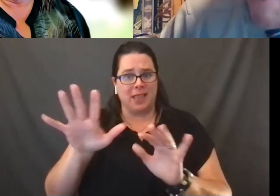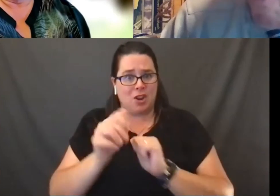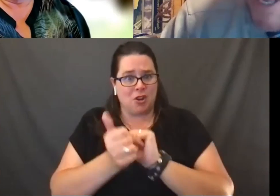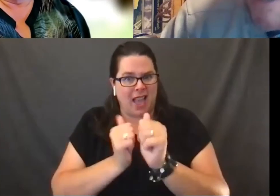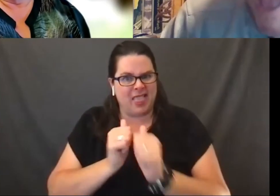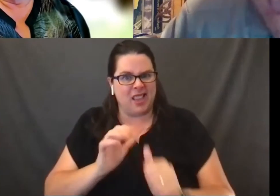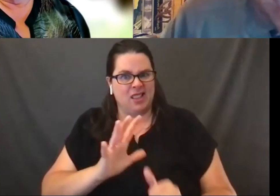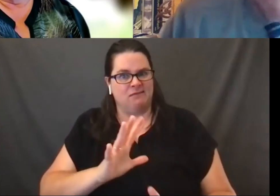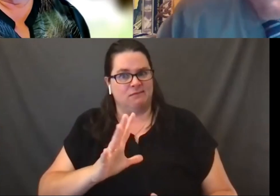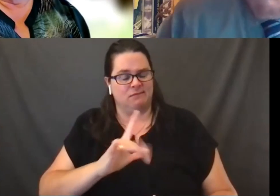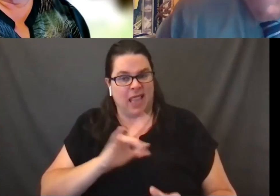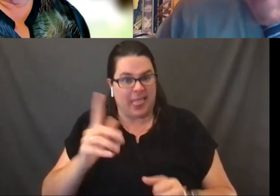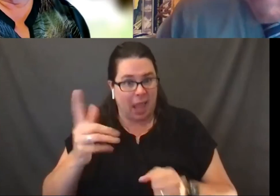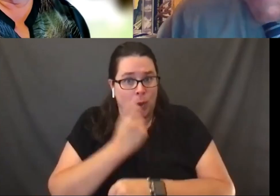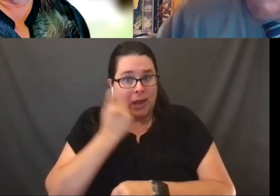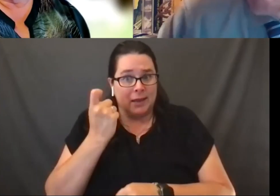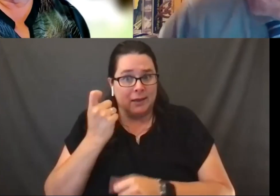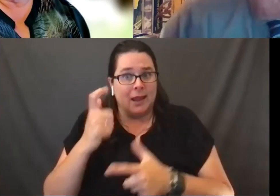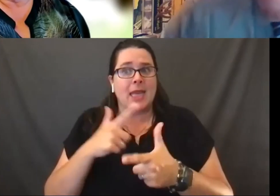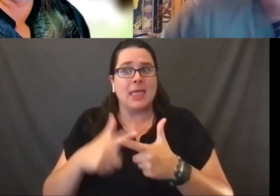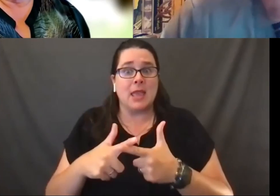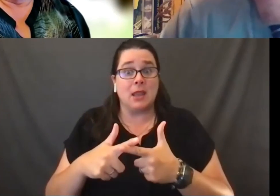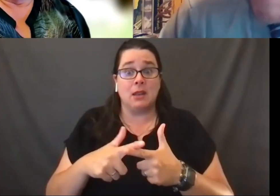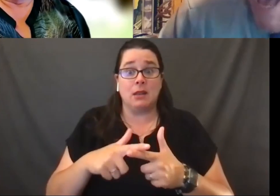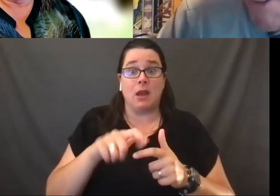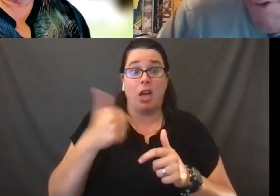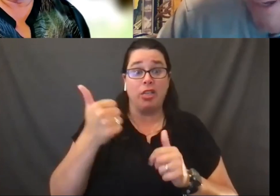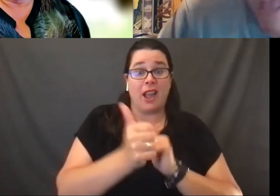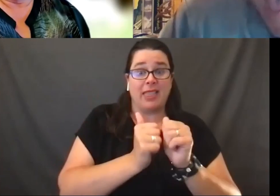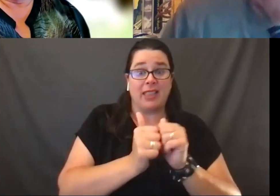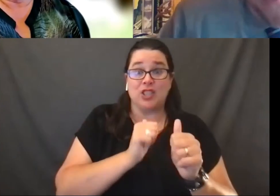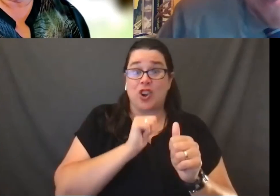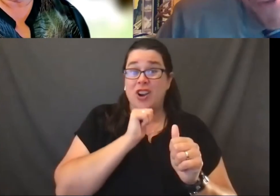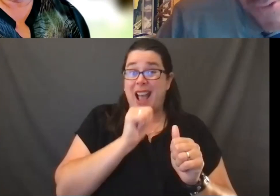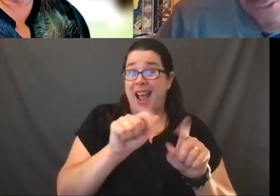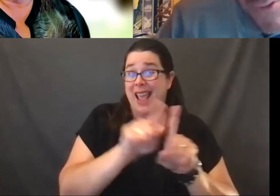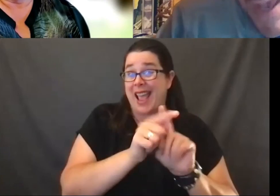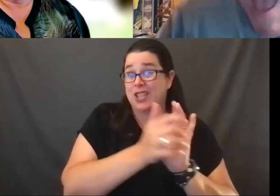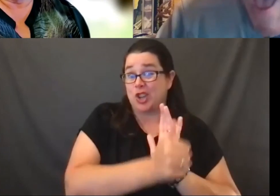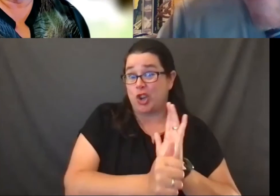and they win. And then we've got athletes who are not as good and they lose.